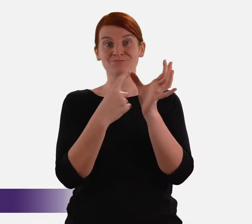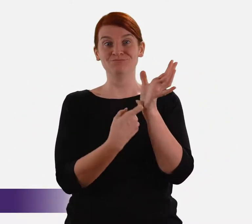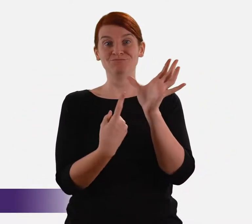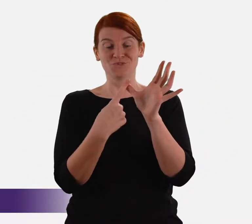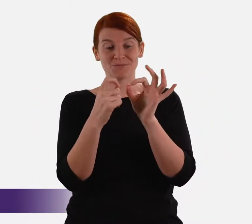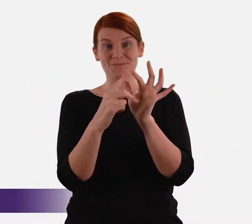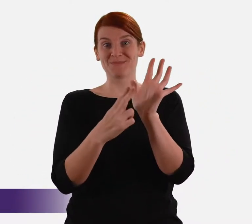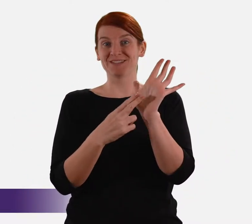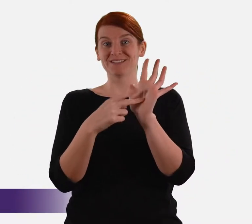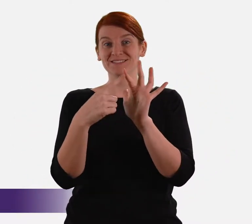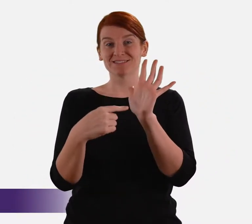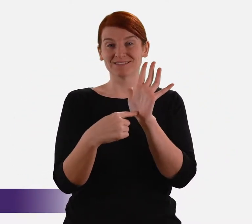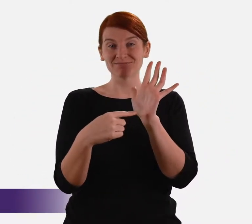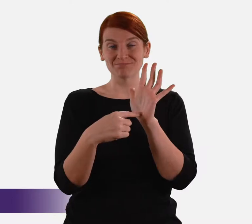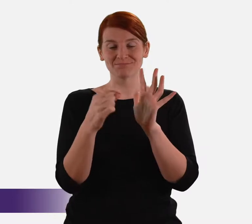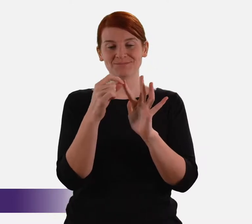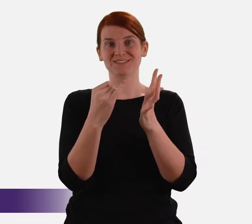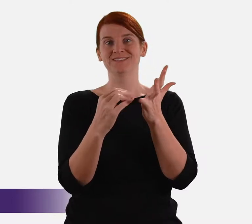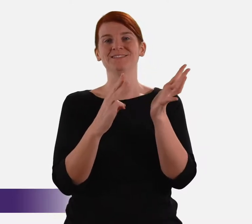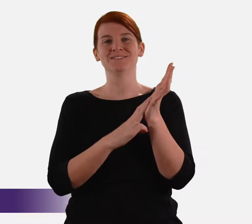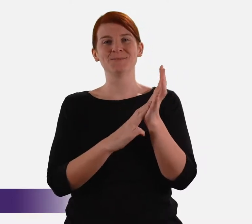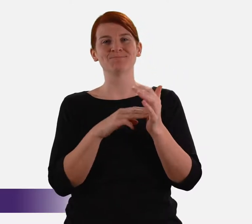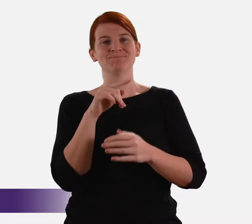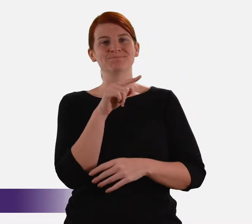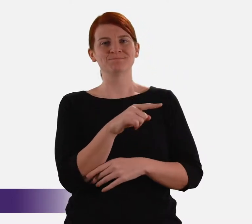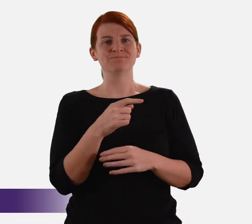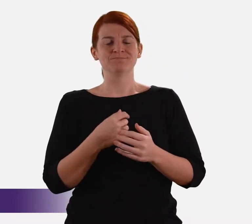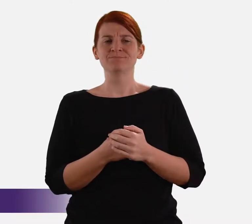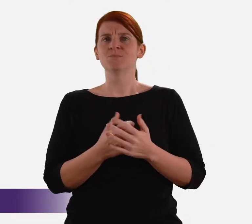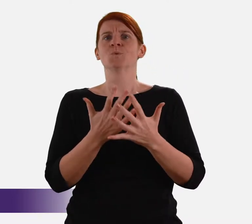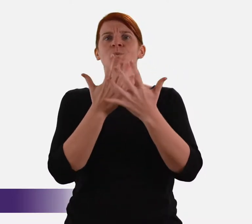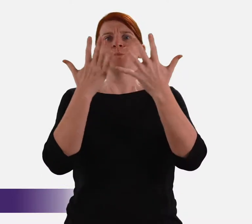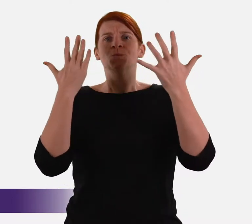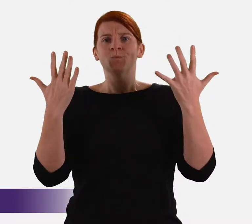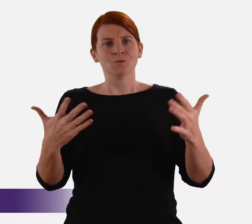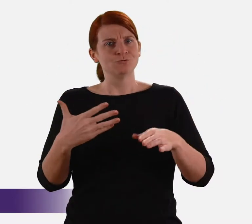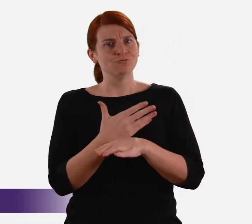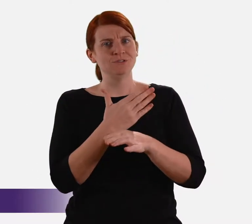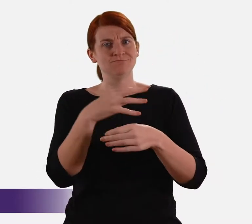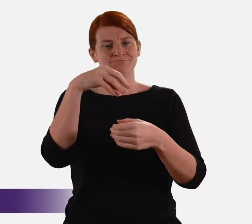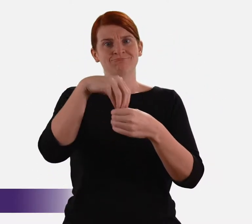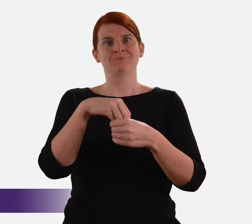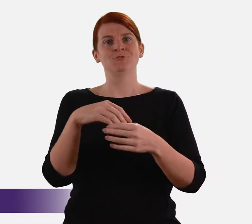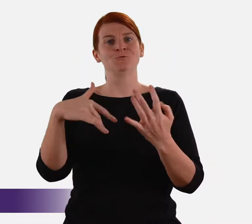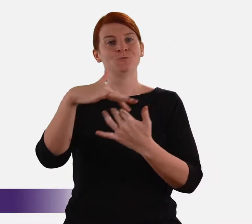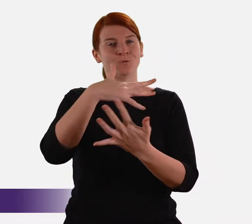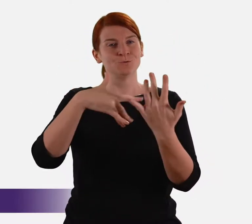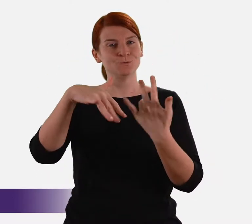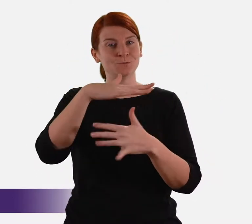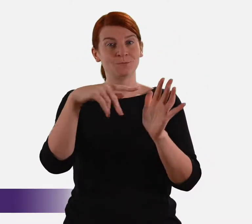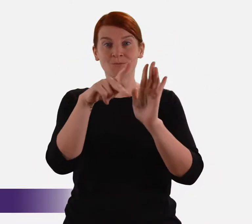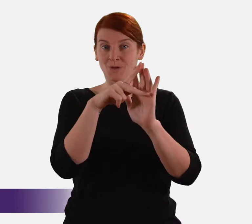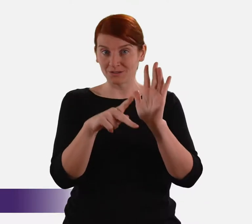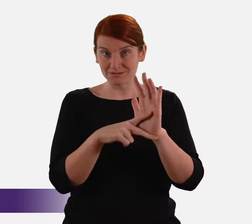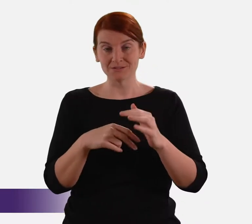• Commissioner Barbara Bennett PSM, has had an extensive career in social policy.